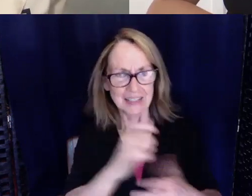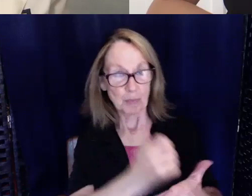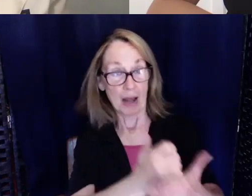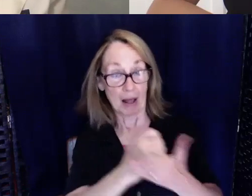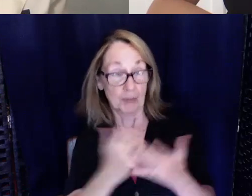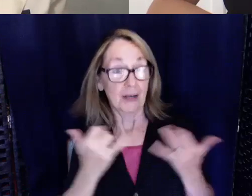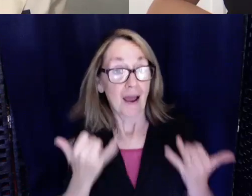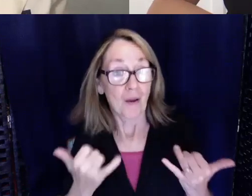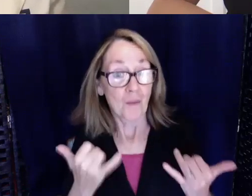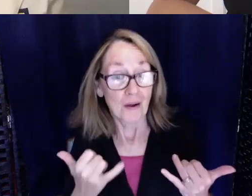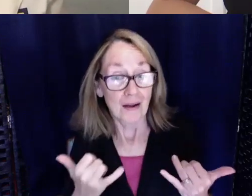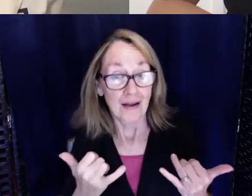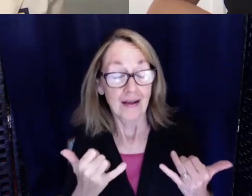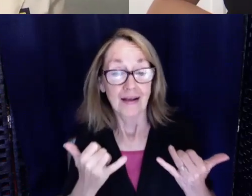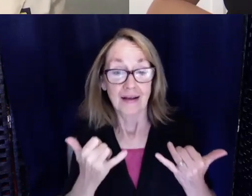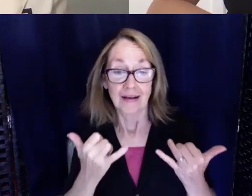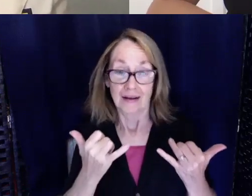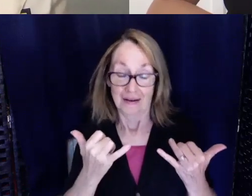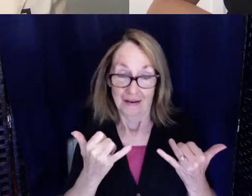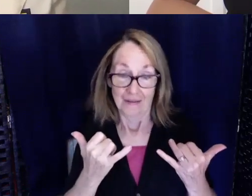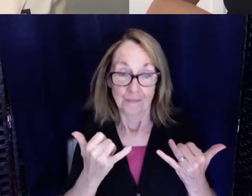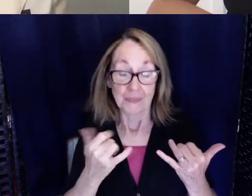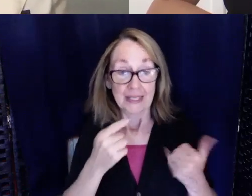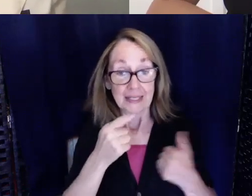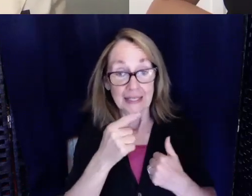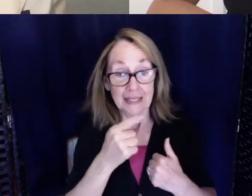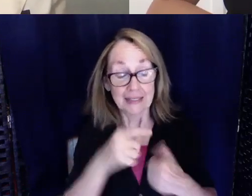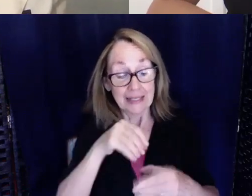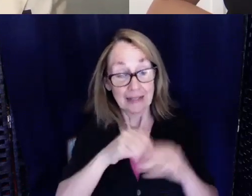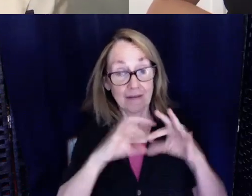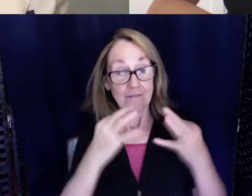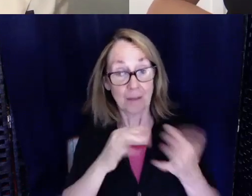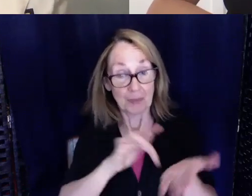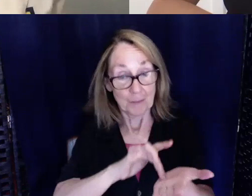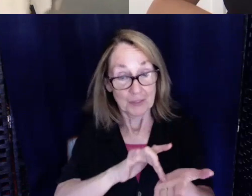in my journey because he's in family medicine so I kind of asked him you know